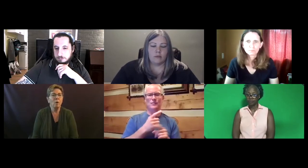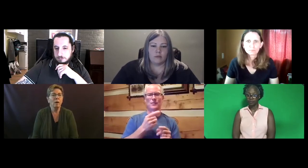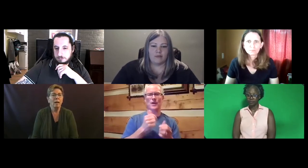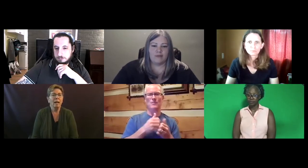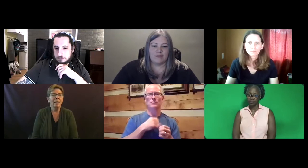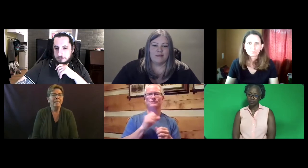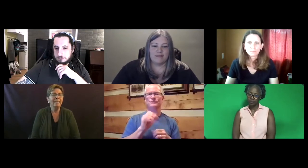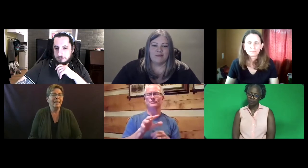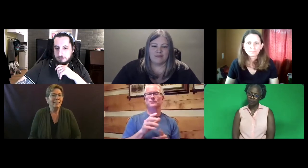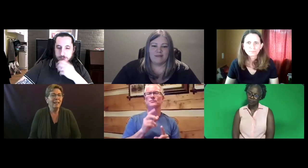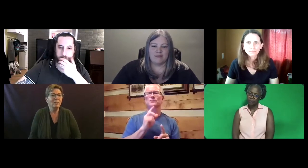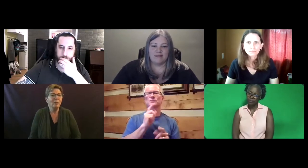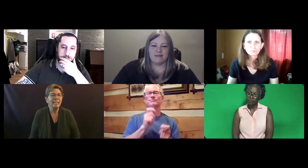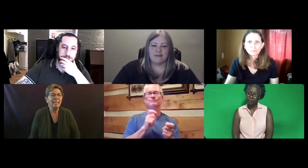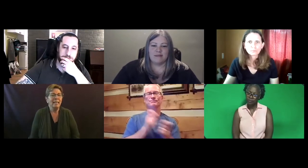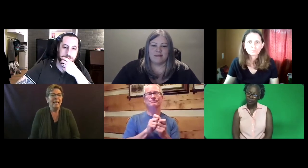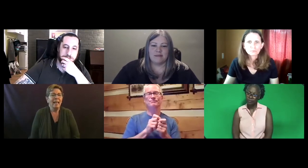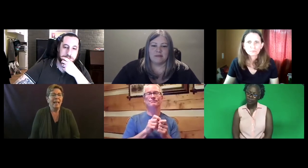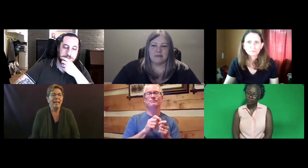I didn't think I got it right.